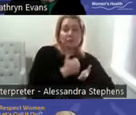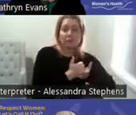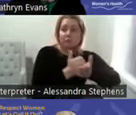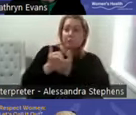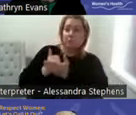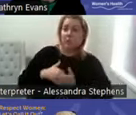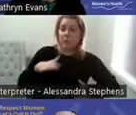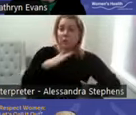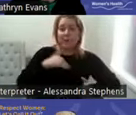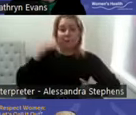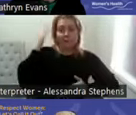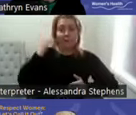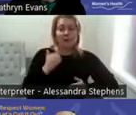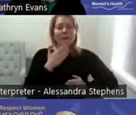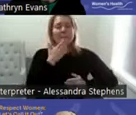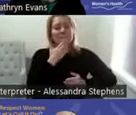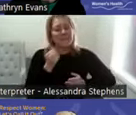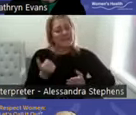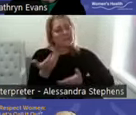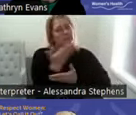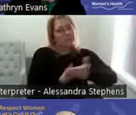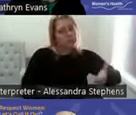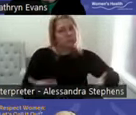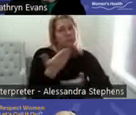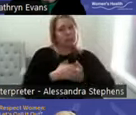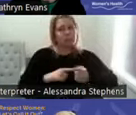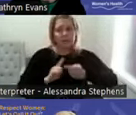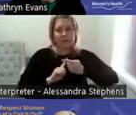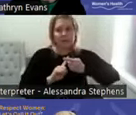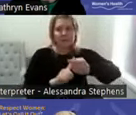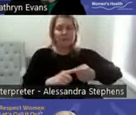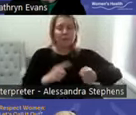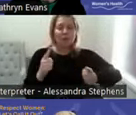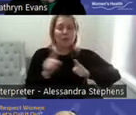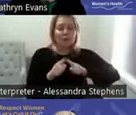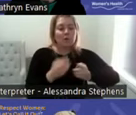Lastly, please feel free to share the her health matter strategy far and wide. It's